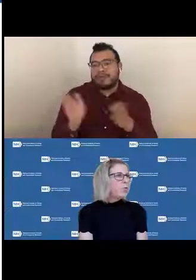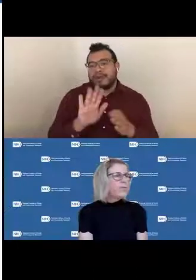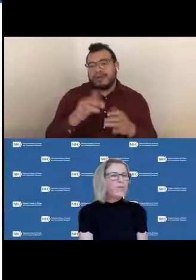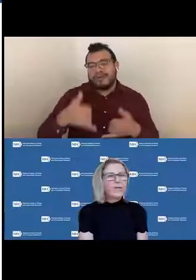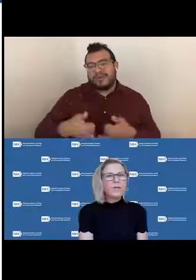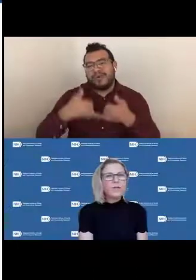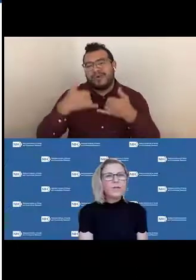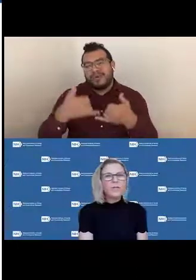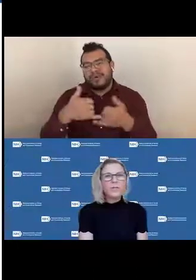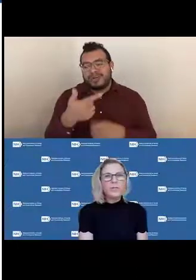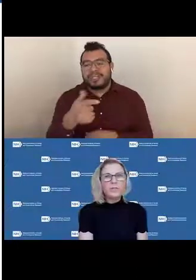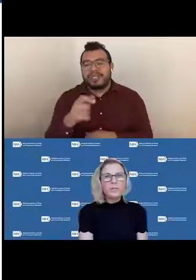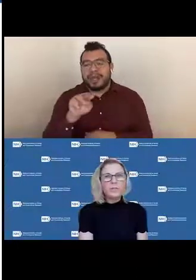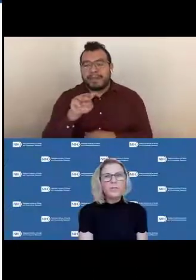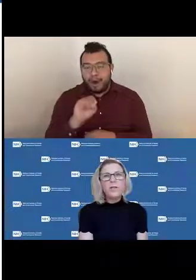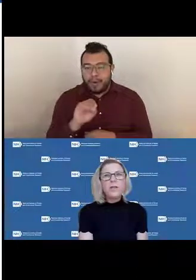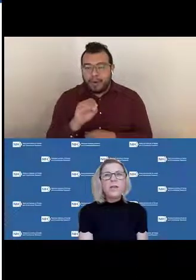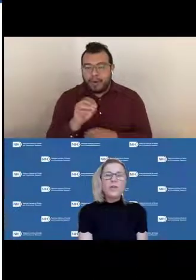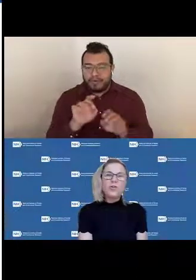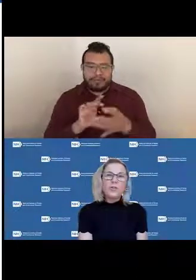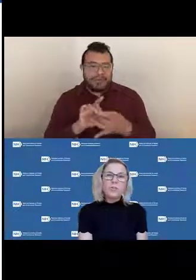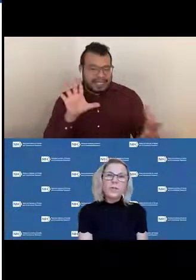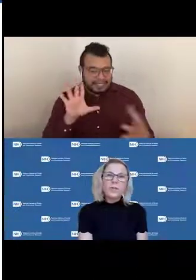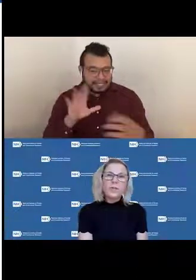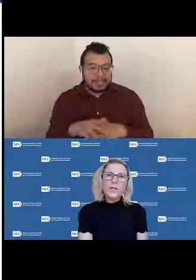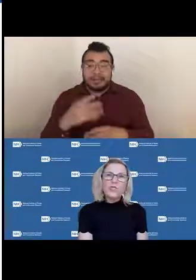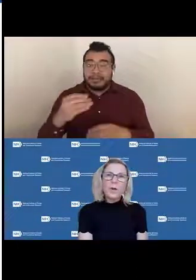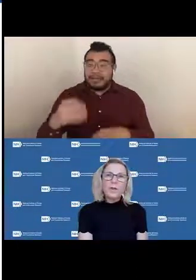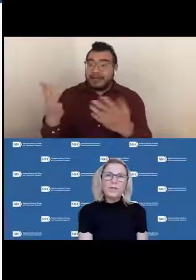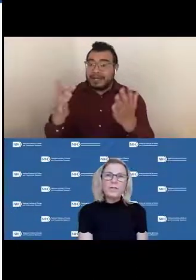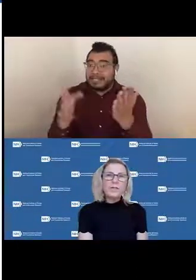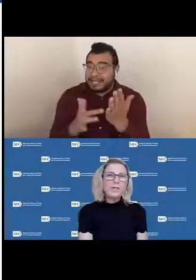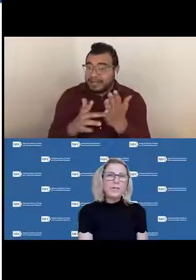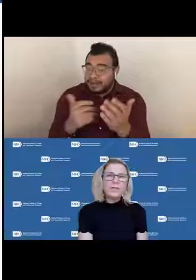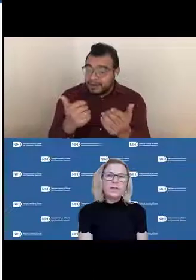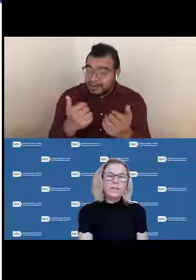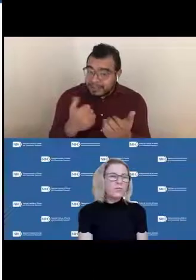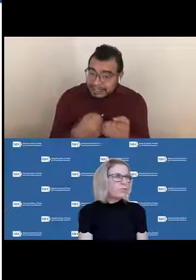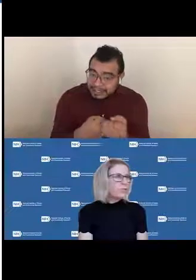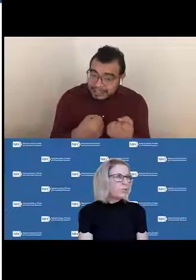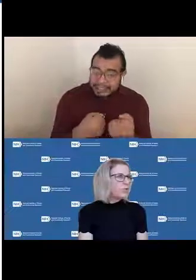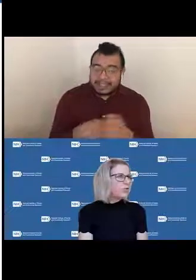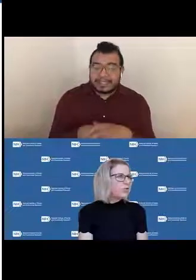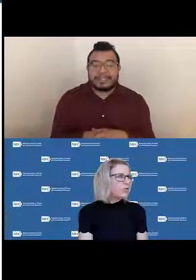We provide technical assistance, interprets NIH policies and institute procedures.